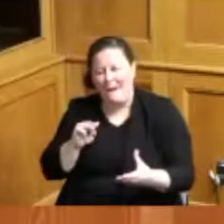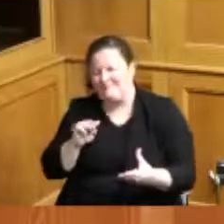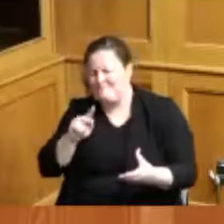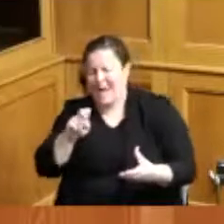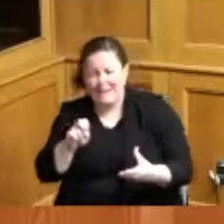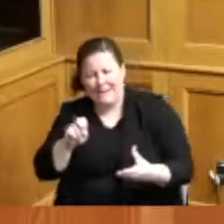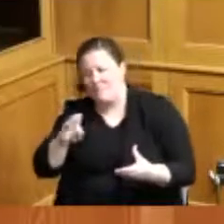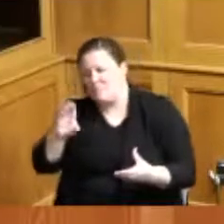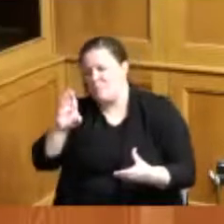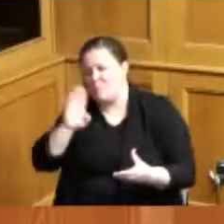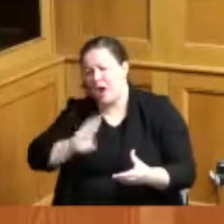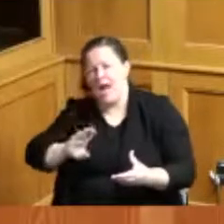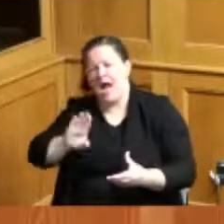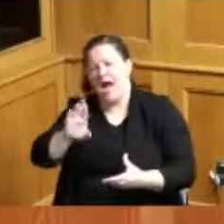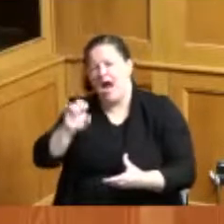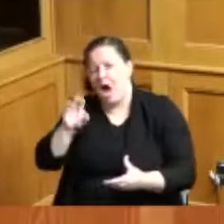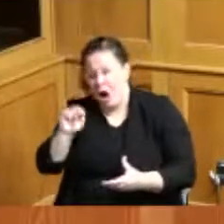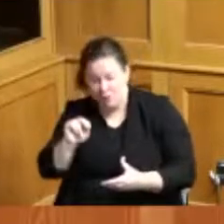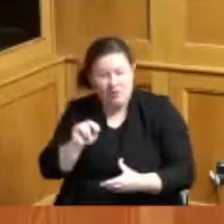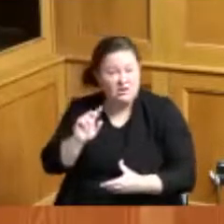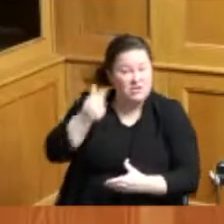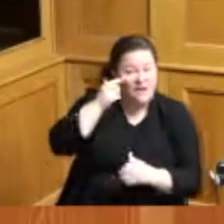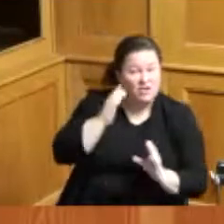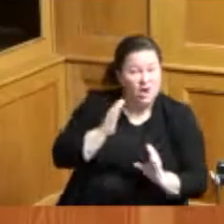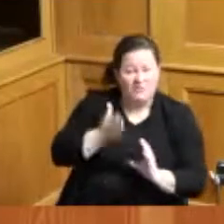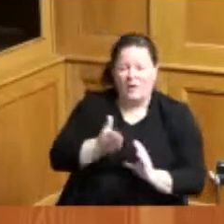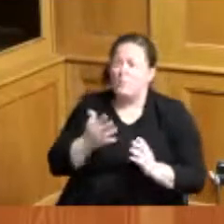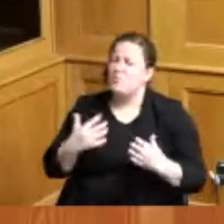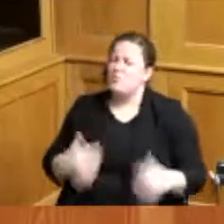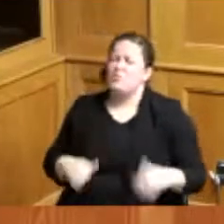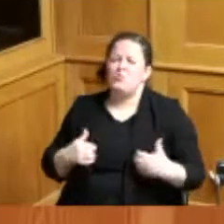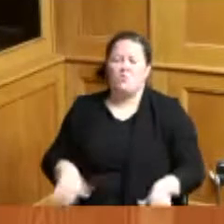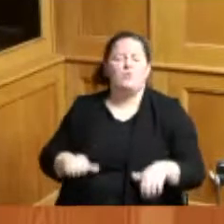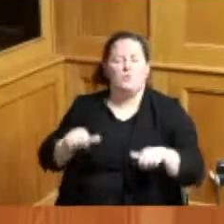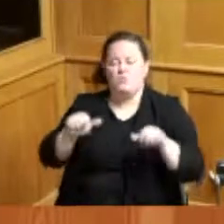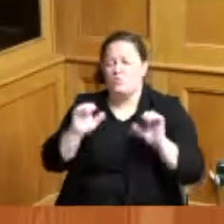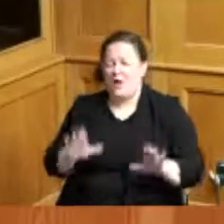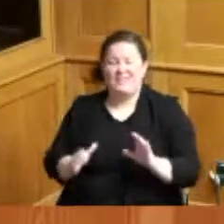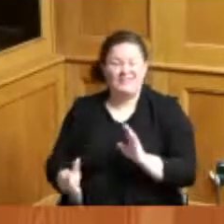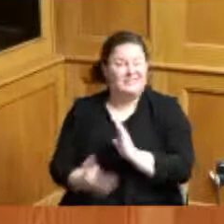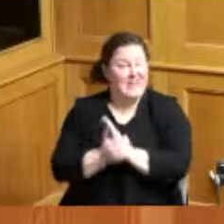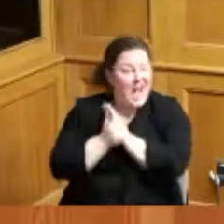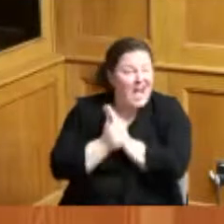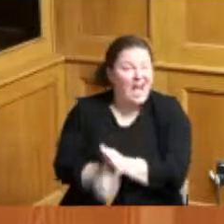Governor was there and it was just a great time I look looking forward to the future of the Bengals